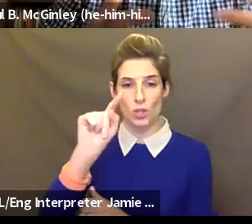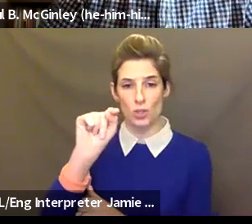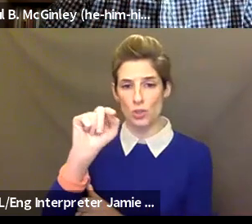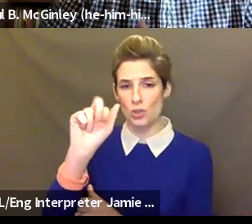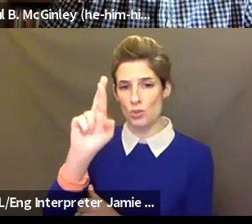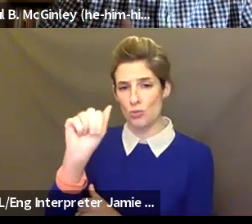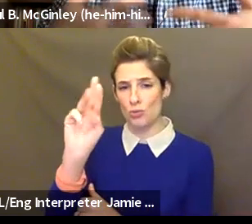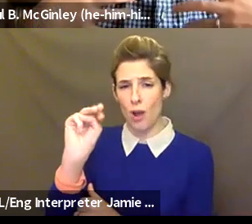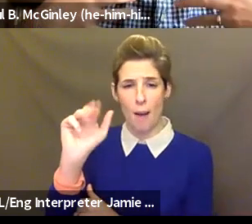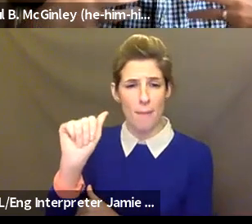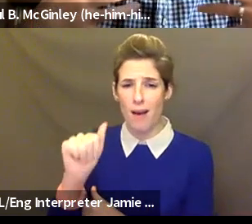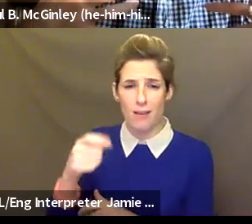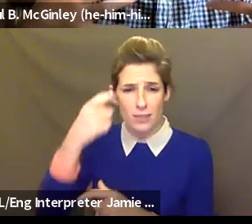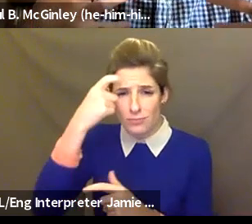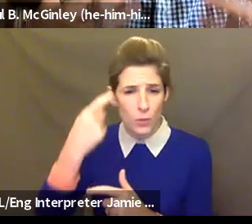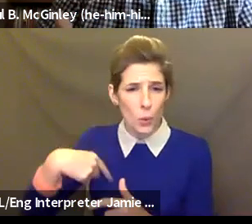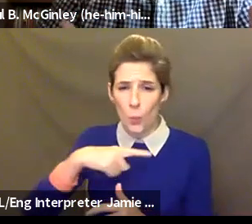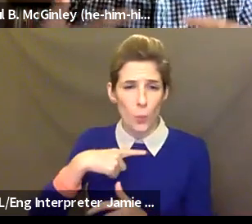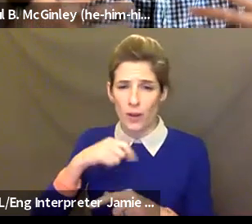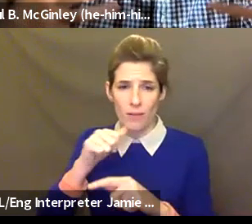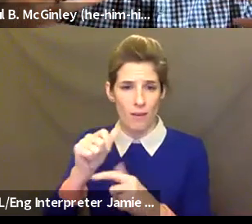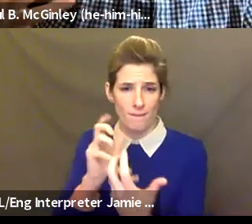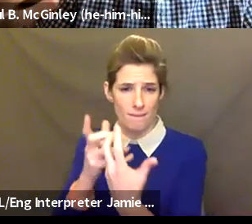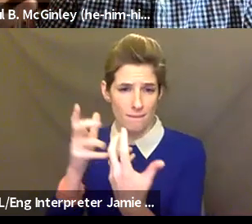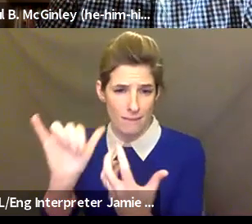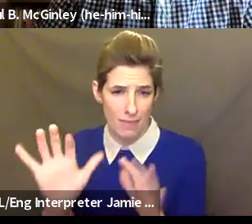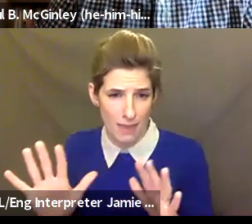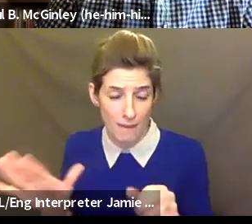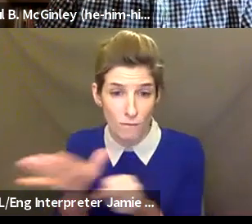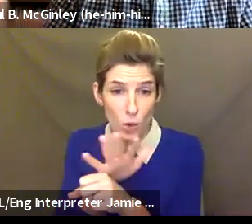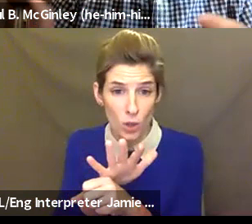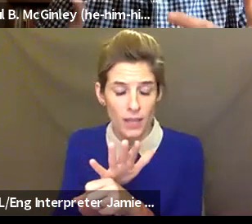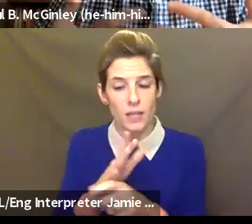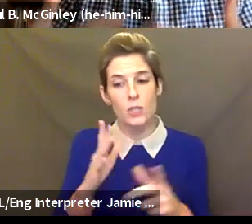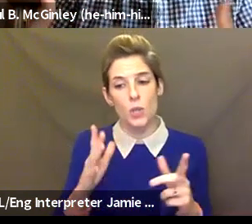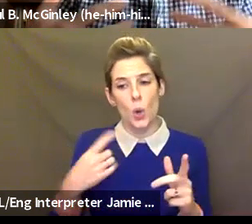cultural organization making aesthetic pieces and using arts